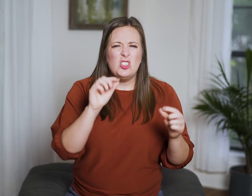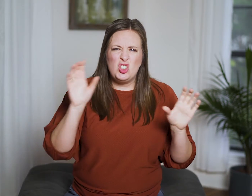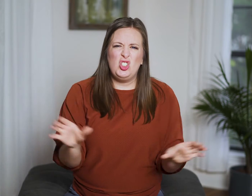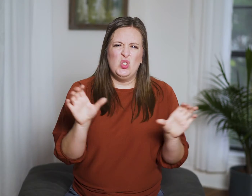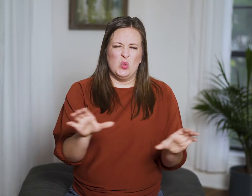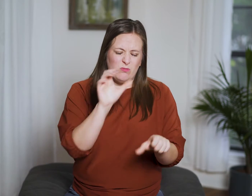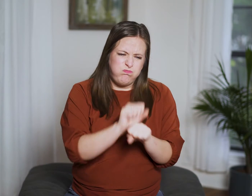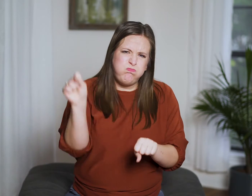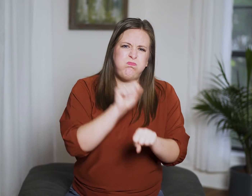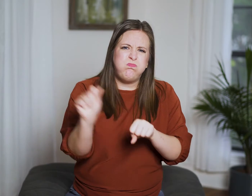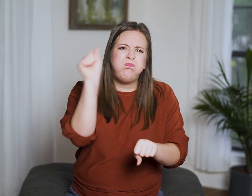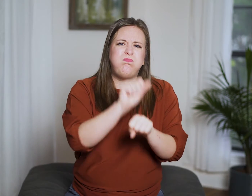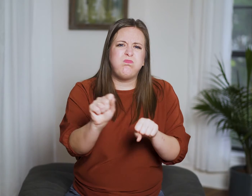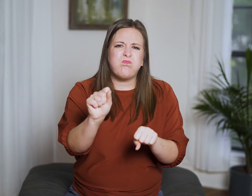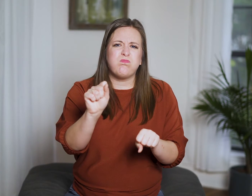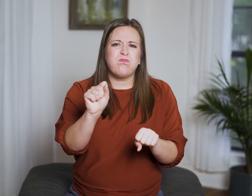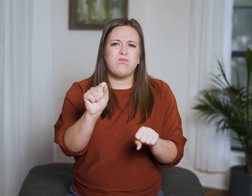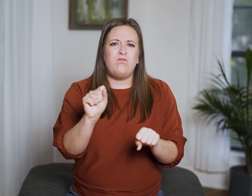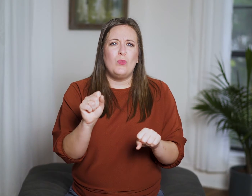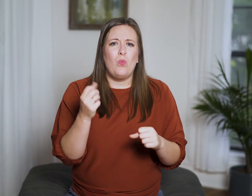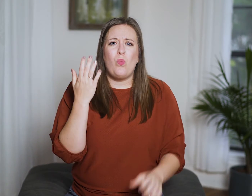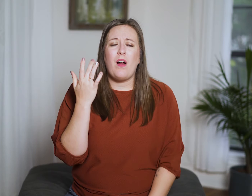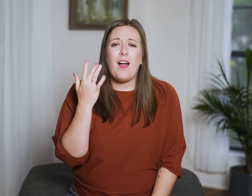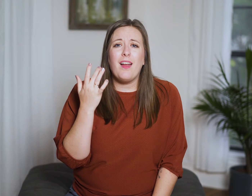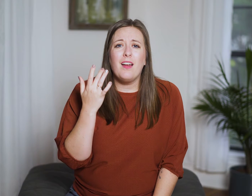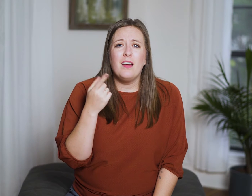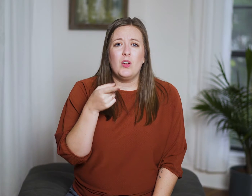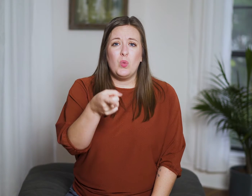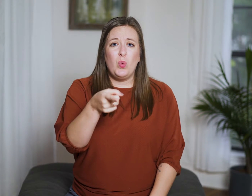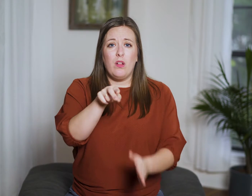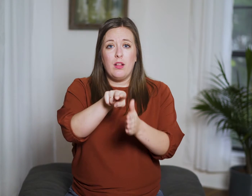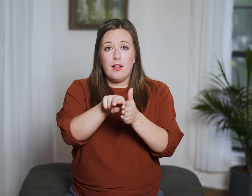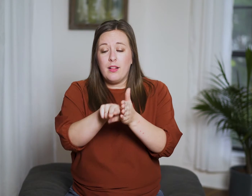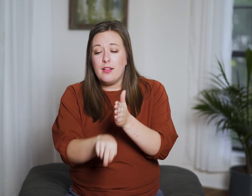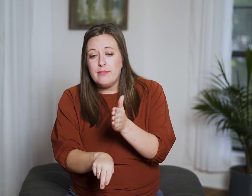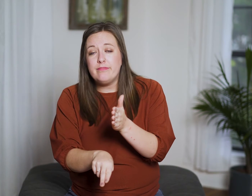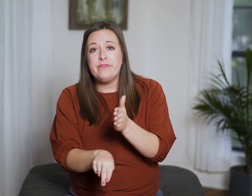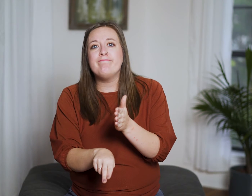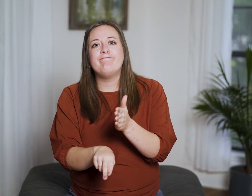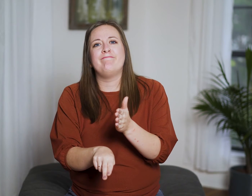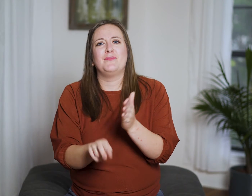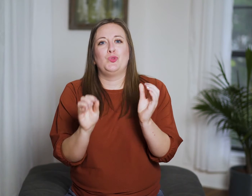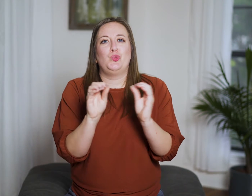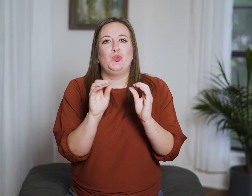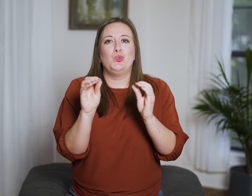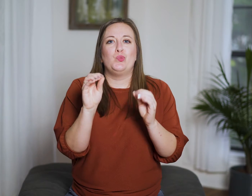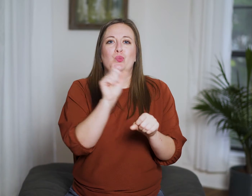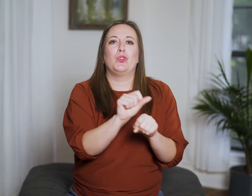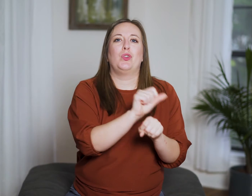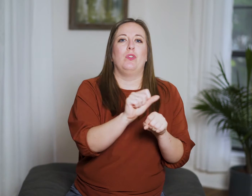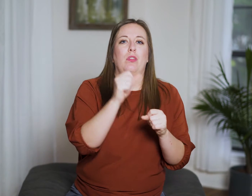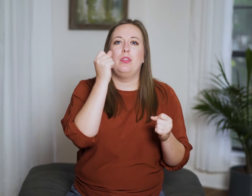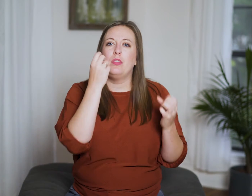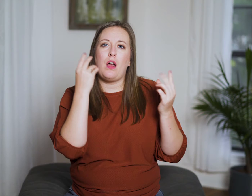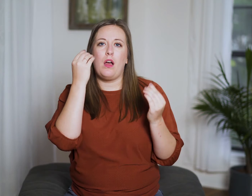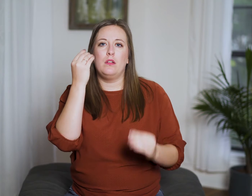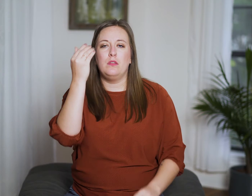do it with your might, for there is no work or thought